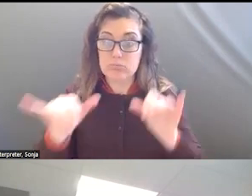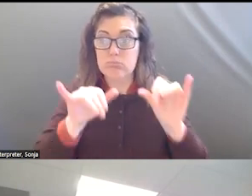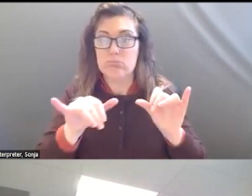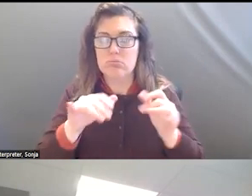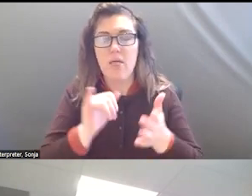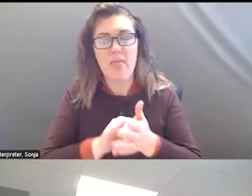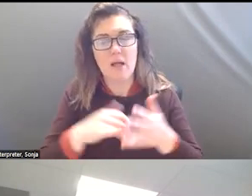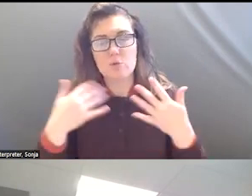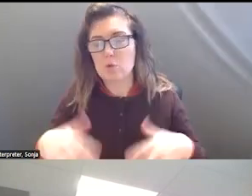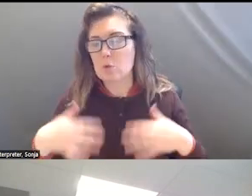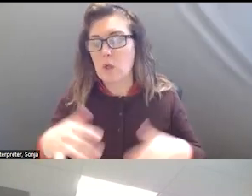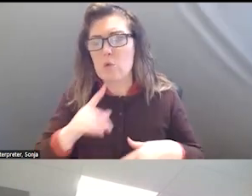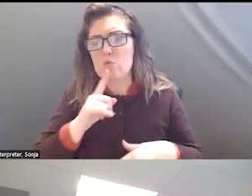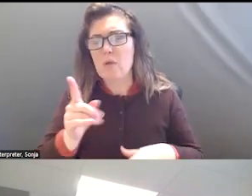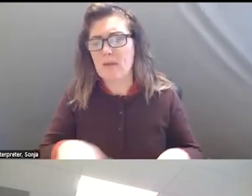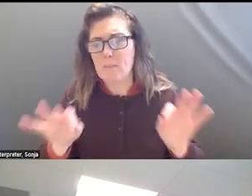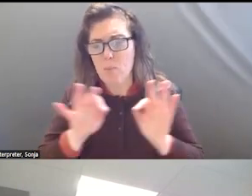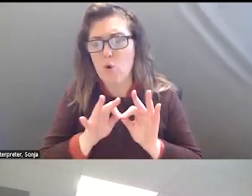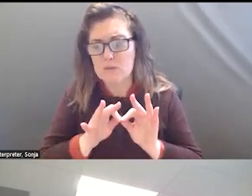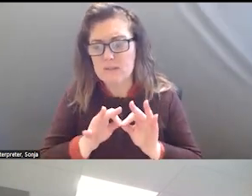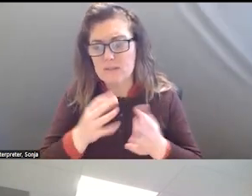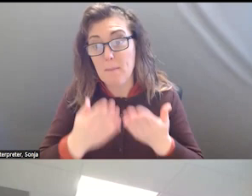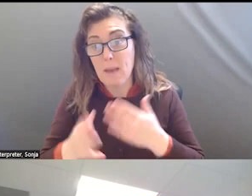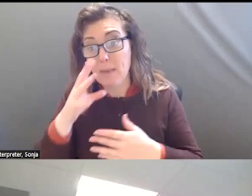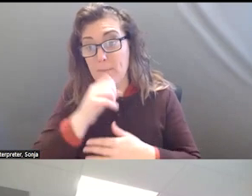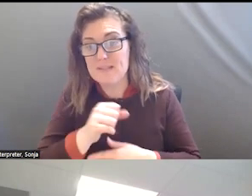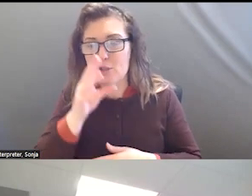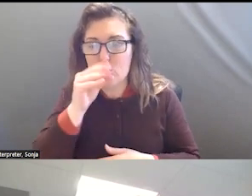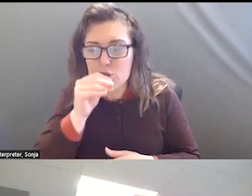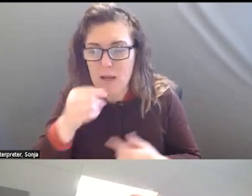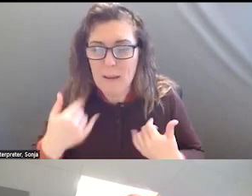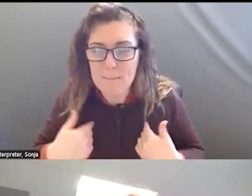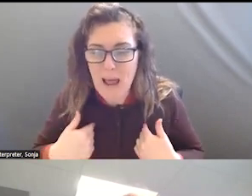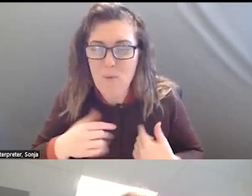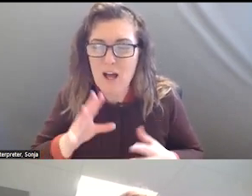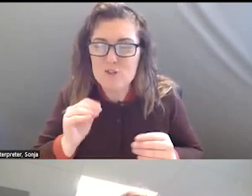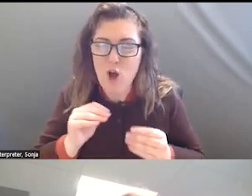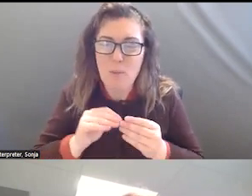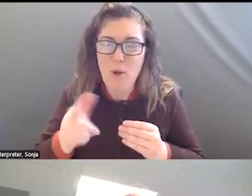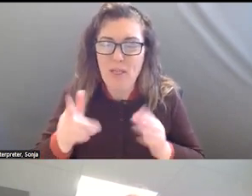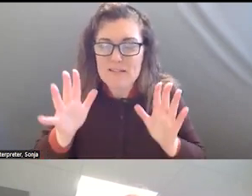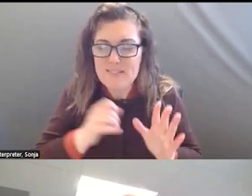HUGELY IMPORTANT AND LIKELY MISSING. I WILL SHUT UP NOW, BUT HAPPY TO TALK MORE. THIS HAS BEEN A WALK DOWN MEMORY LANE.